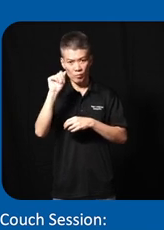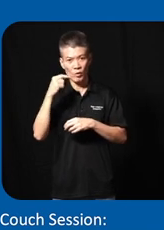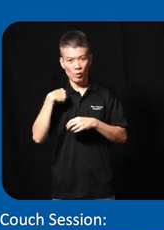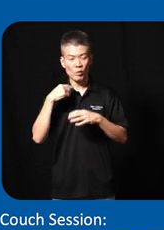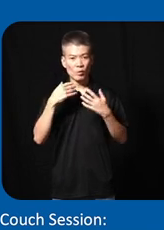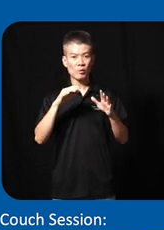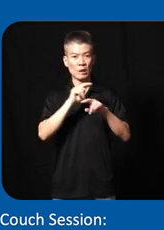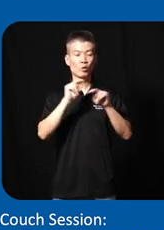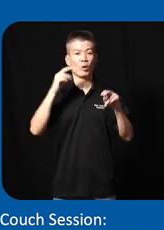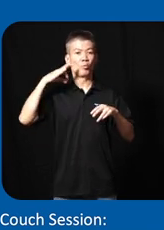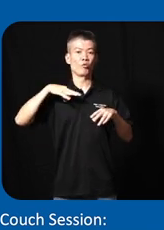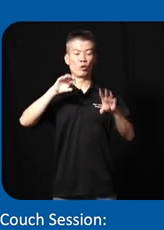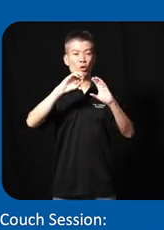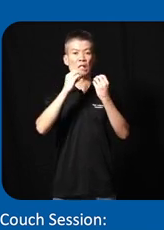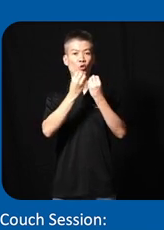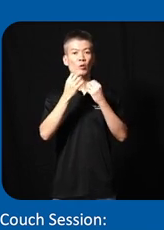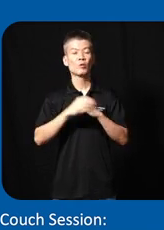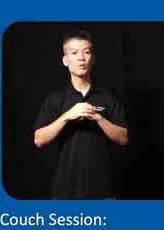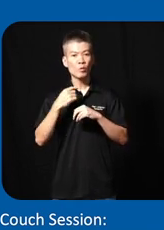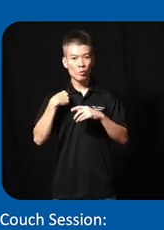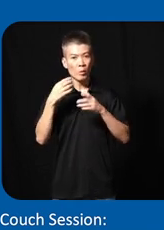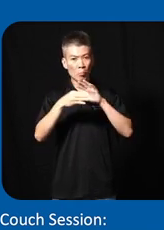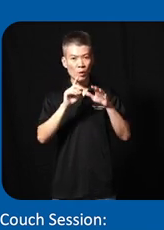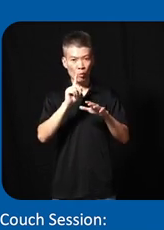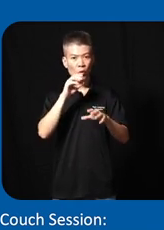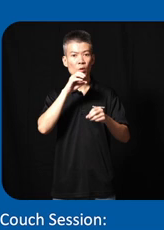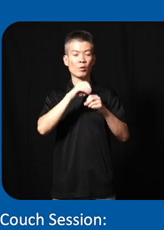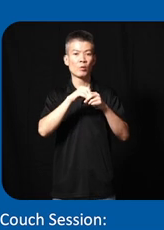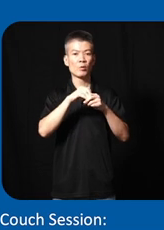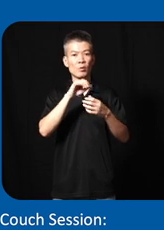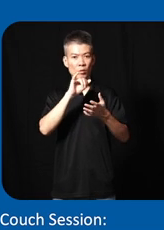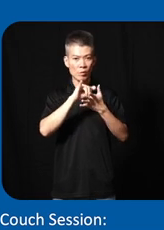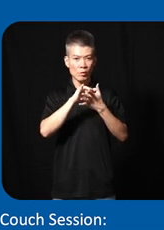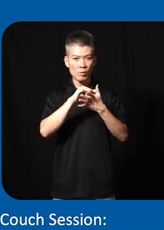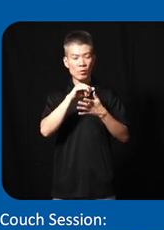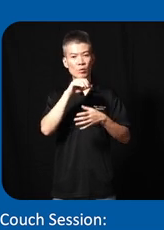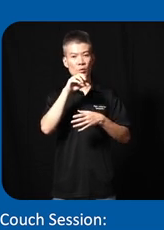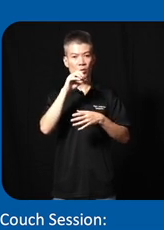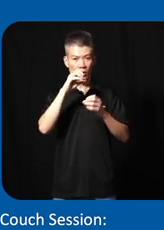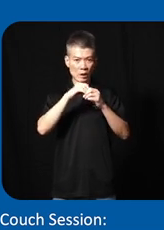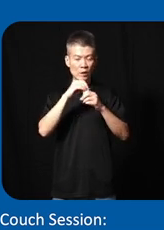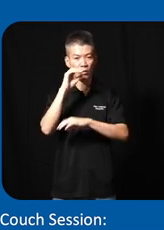a nonprofit organization we are based in solo city or surakarta in Indonesia and our expert